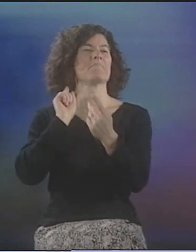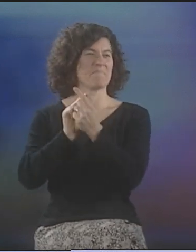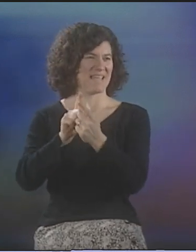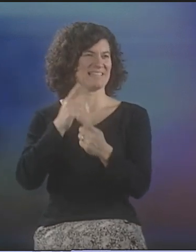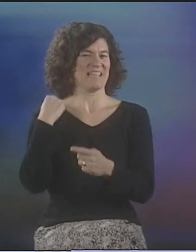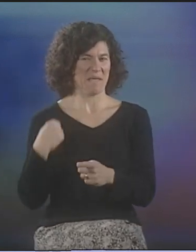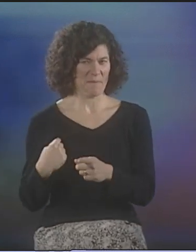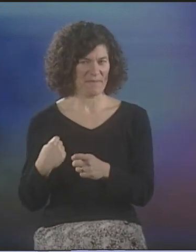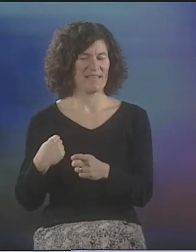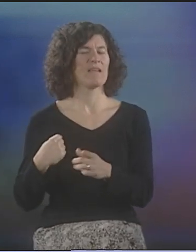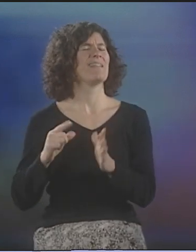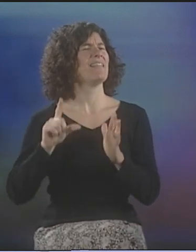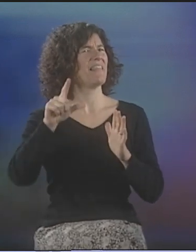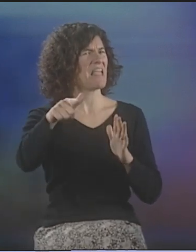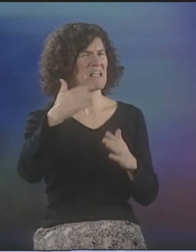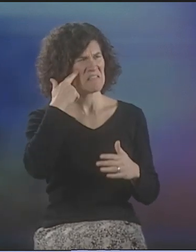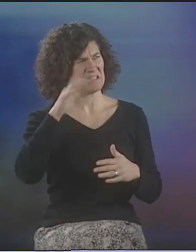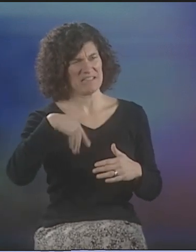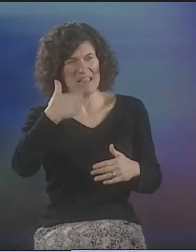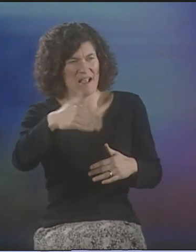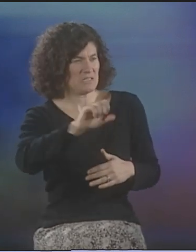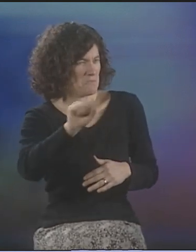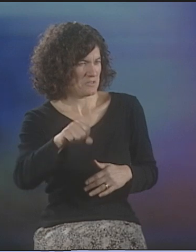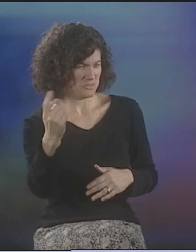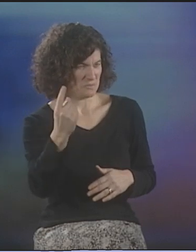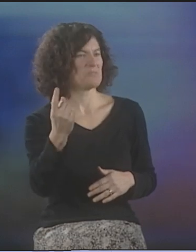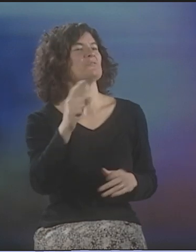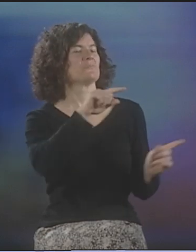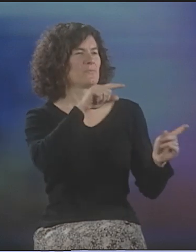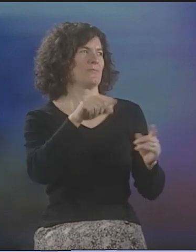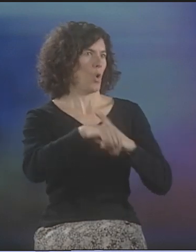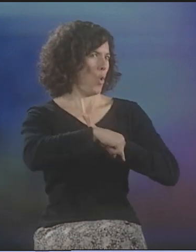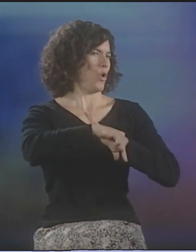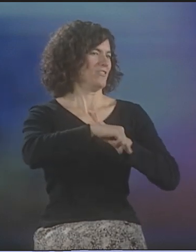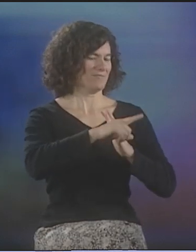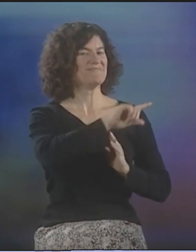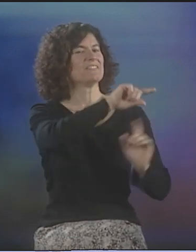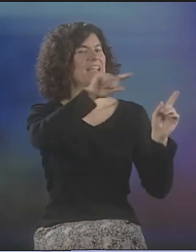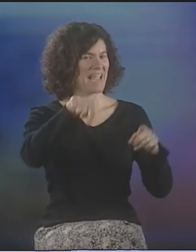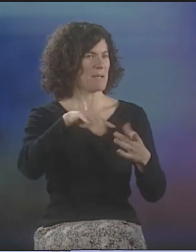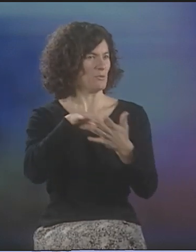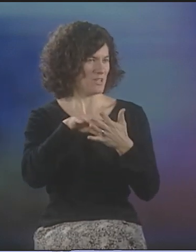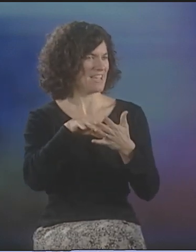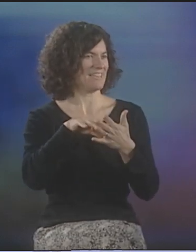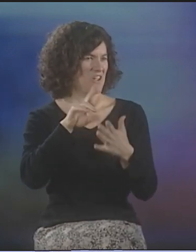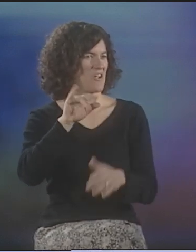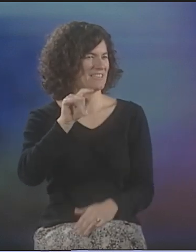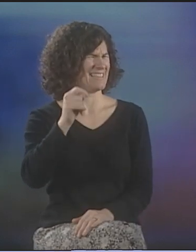AND I MET HER IN PERSON. AND LATER, I THINK IN THE SEMESTER OR QUARTER SYSTEM,